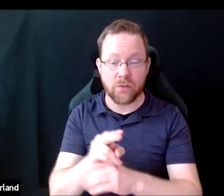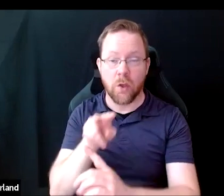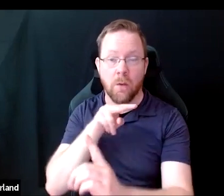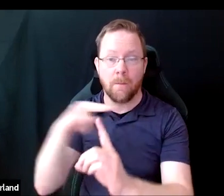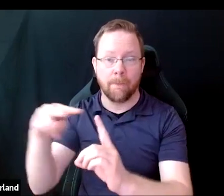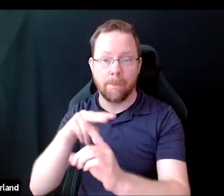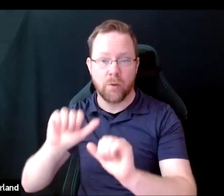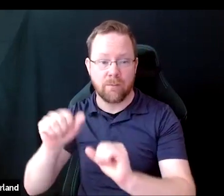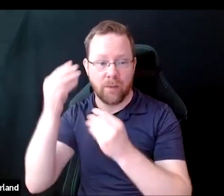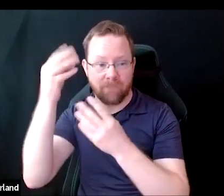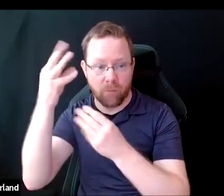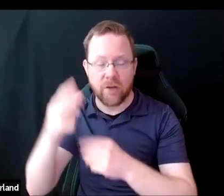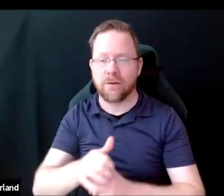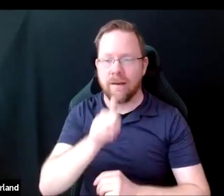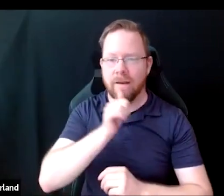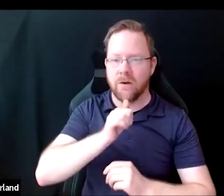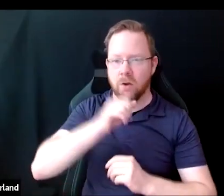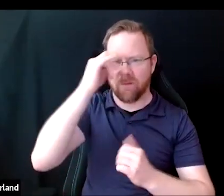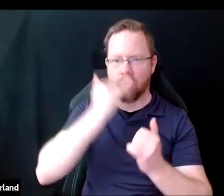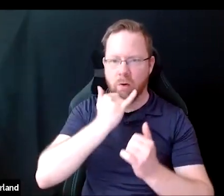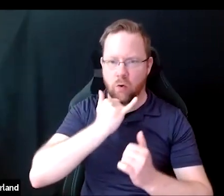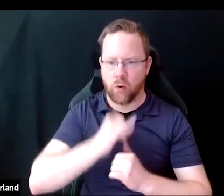and tolerance for error.